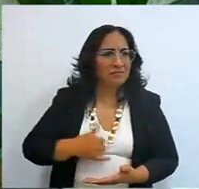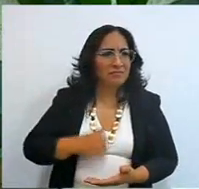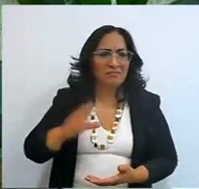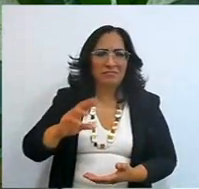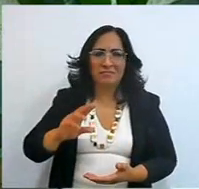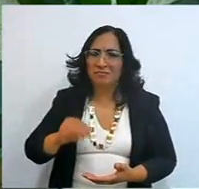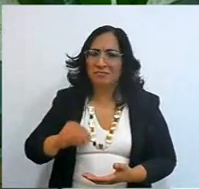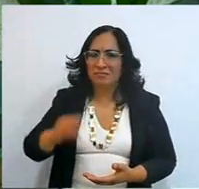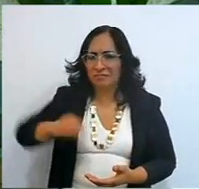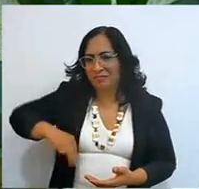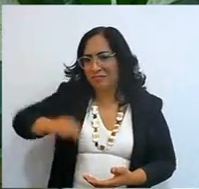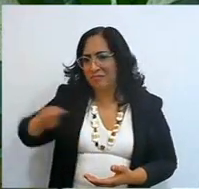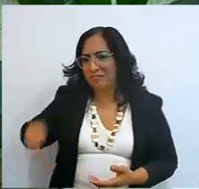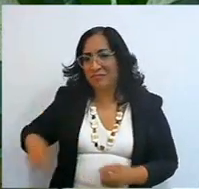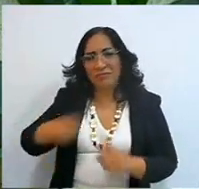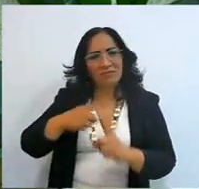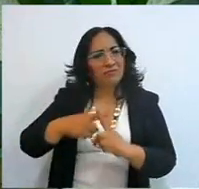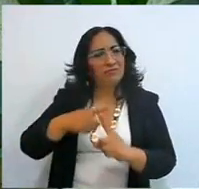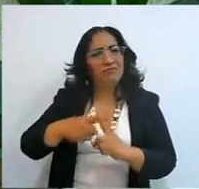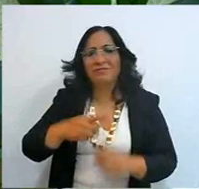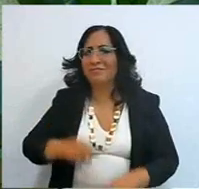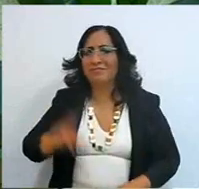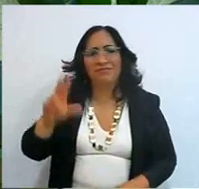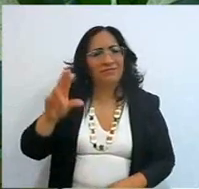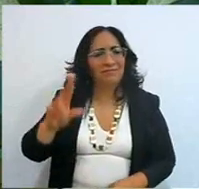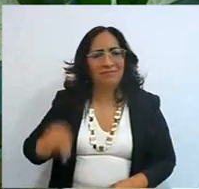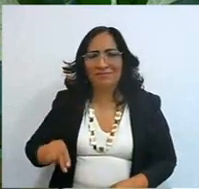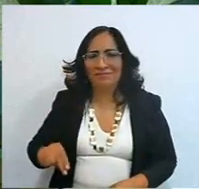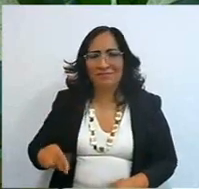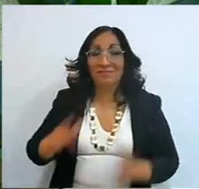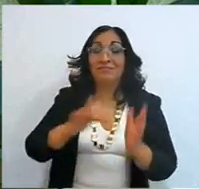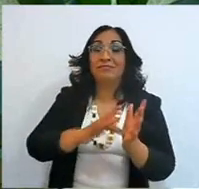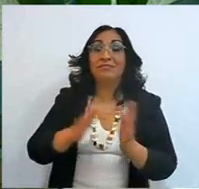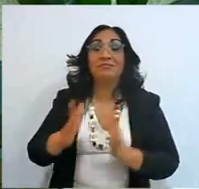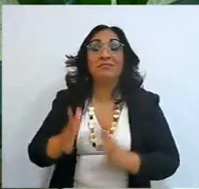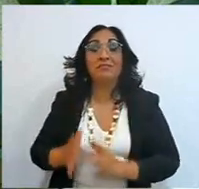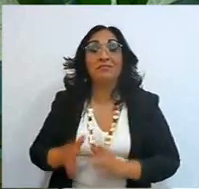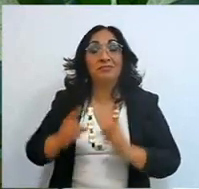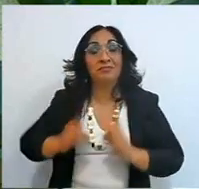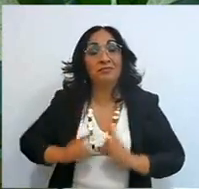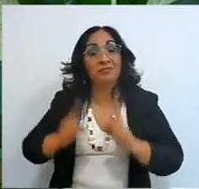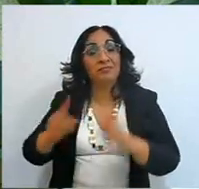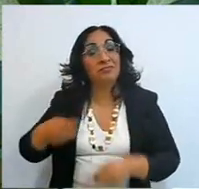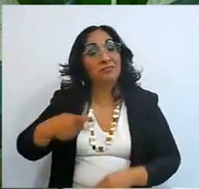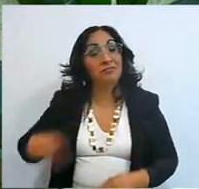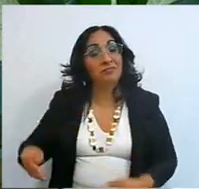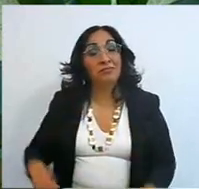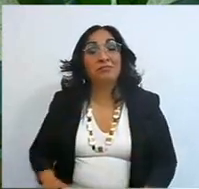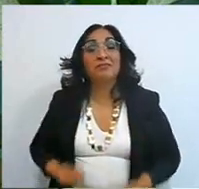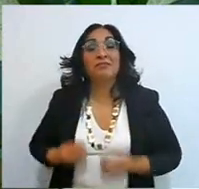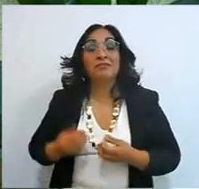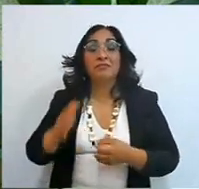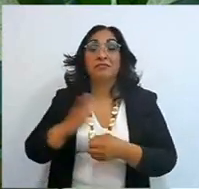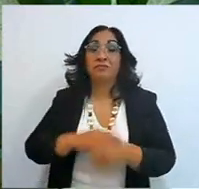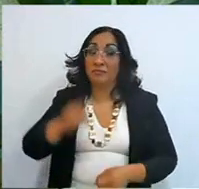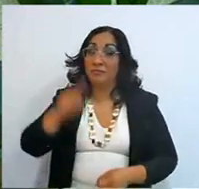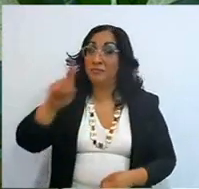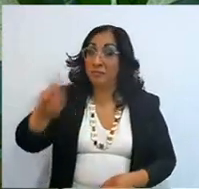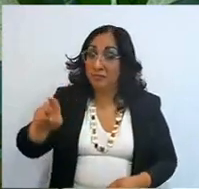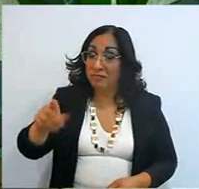I did not give my life, God, Jesus Christ gave his life for me and for you who are watching me,